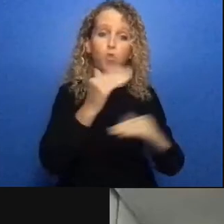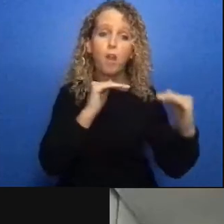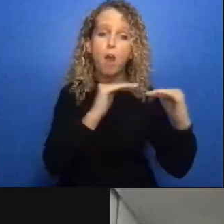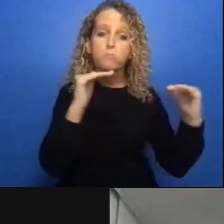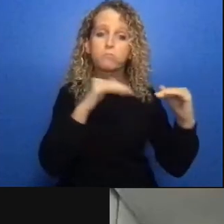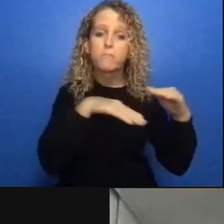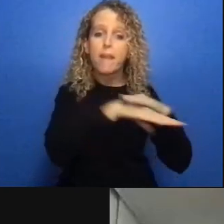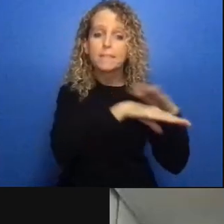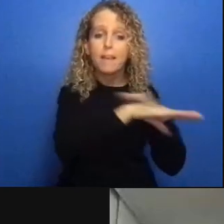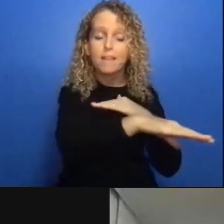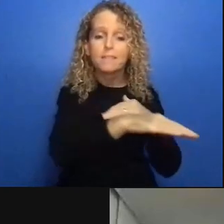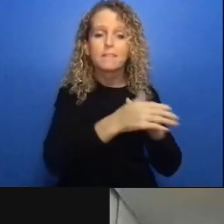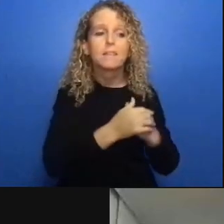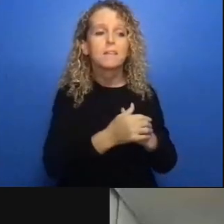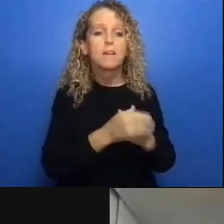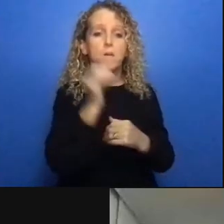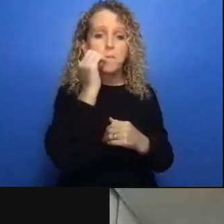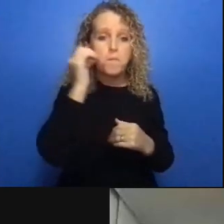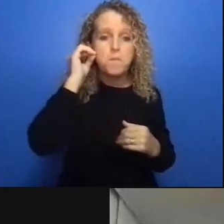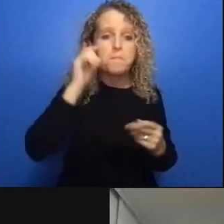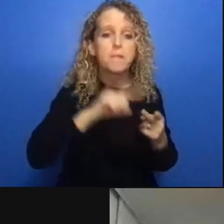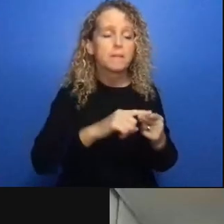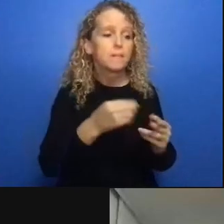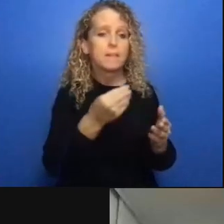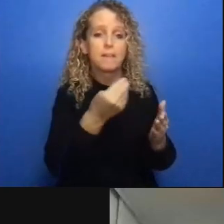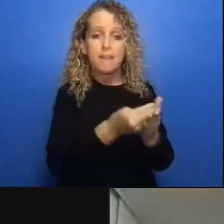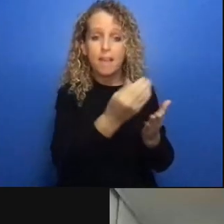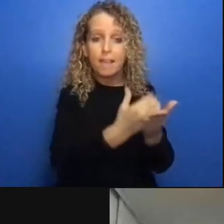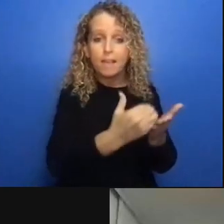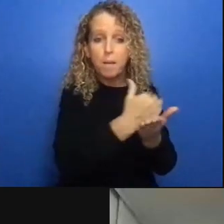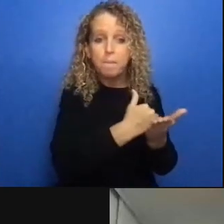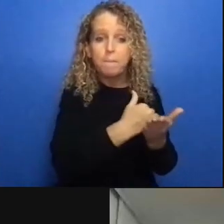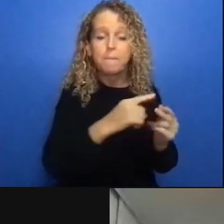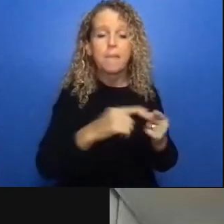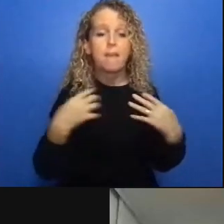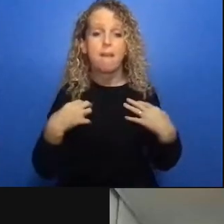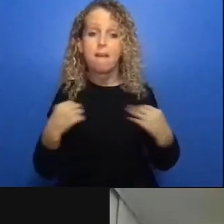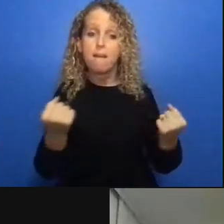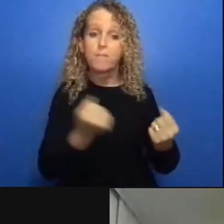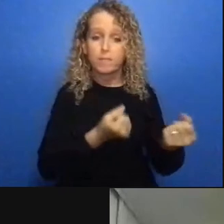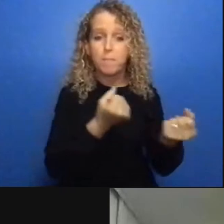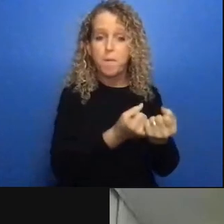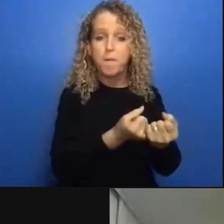around what kind of measures would be responsive in my example although that that example about the